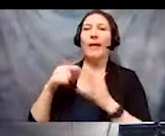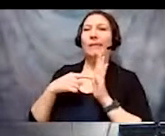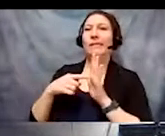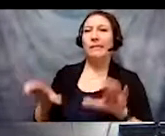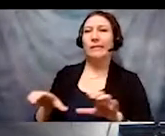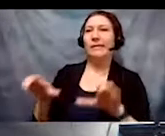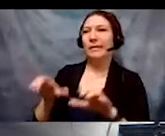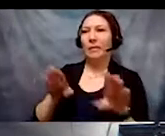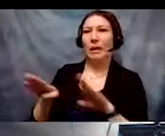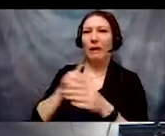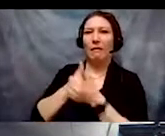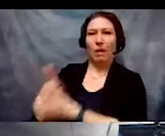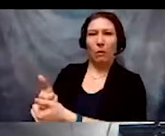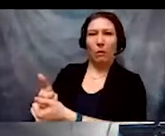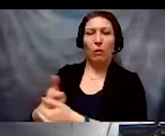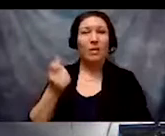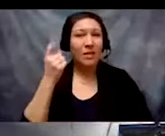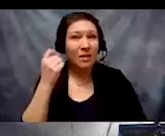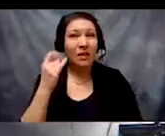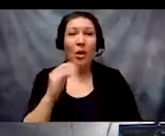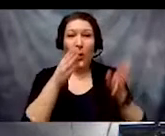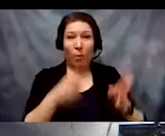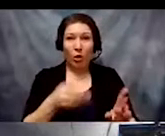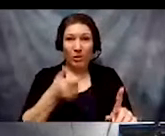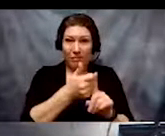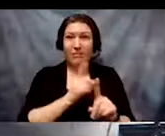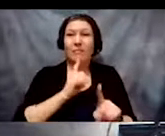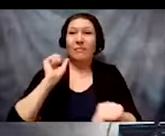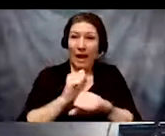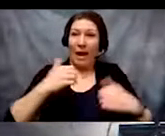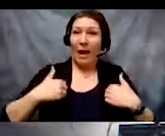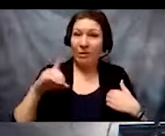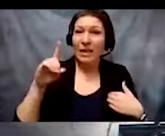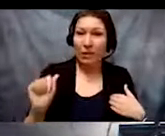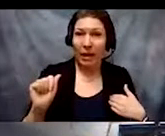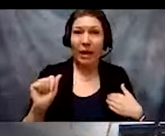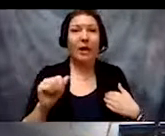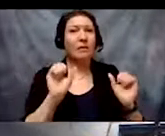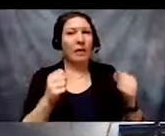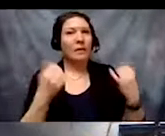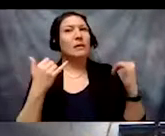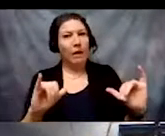You do not have to be disabled to experience ableism.